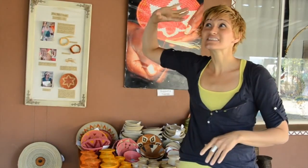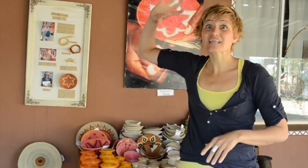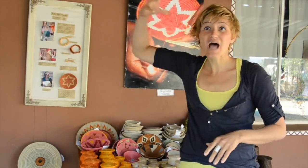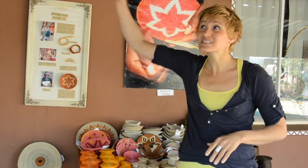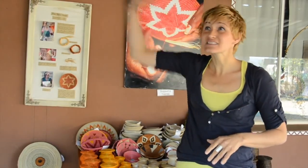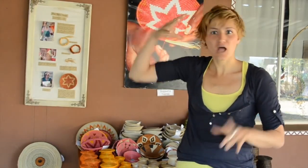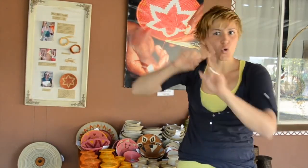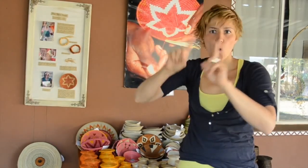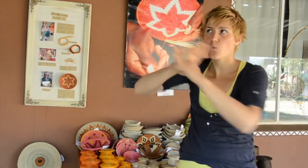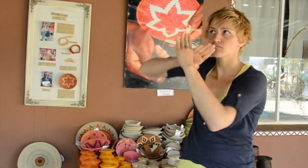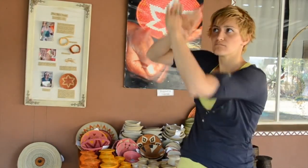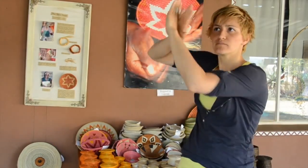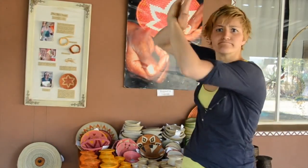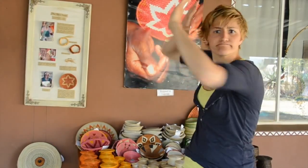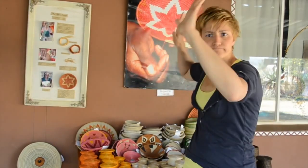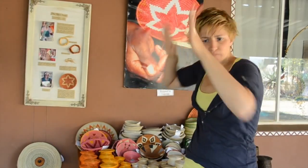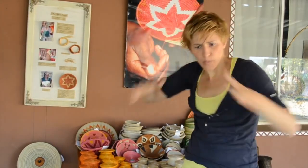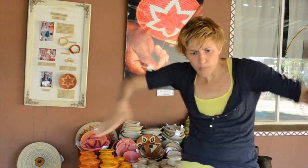pulled apart by hand.